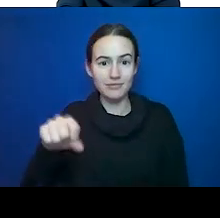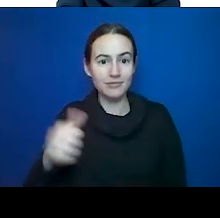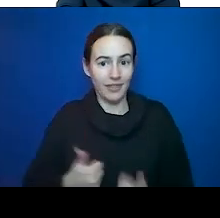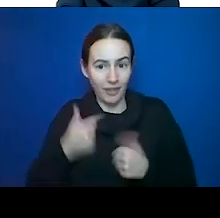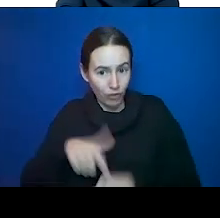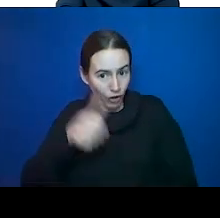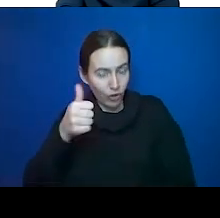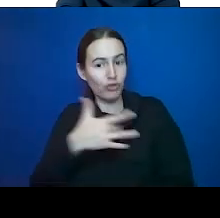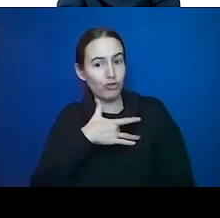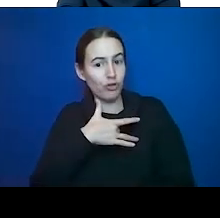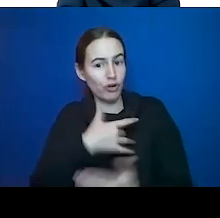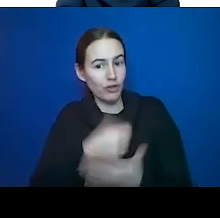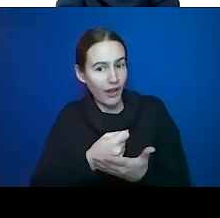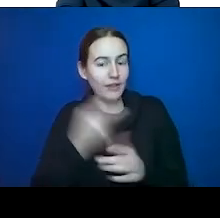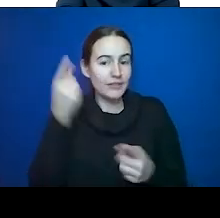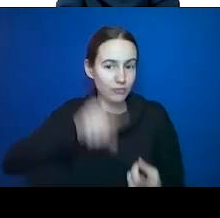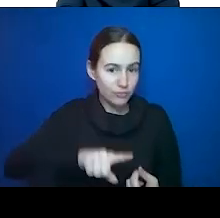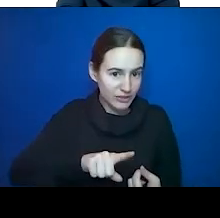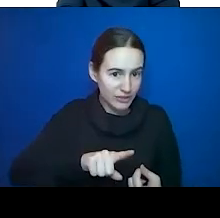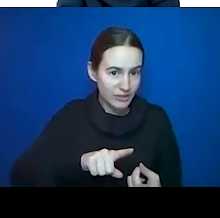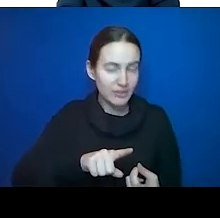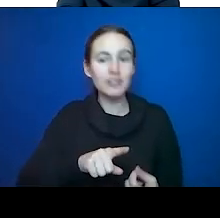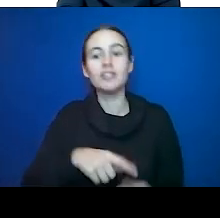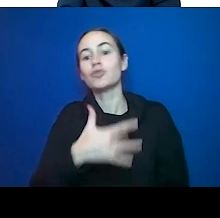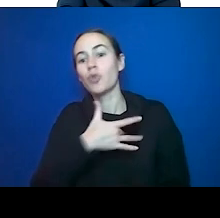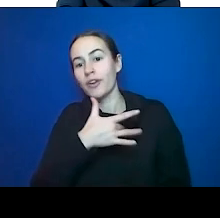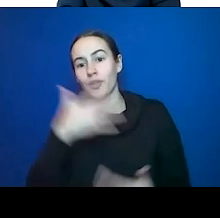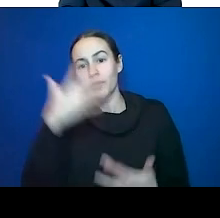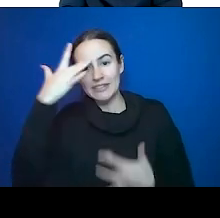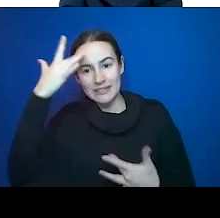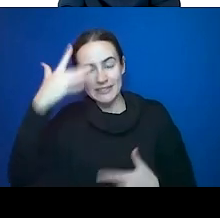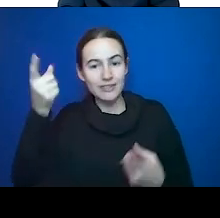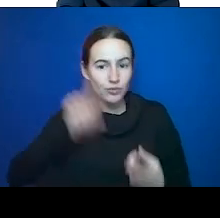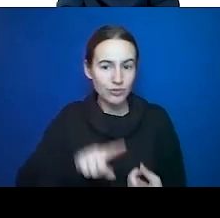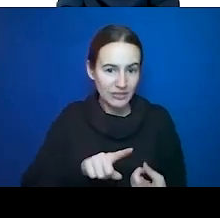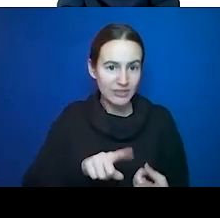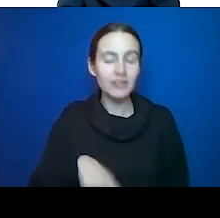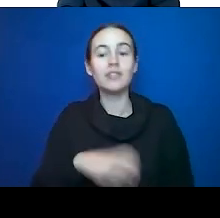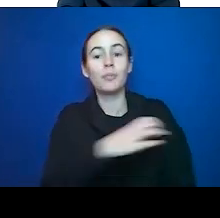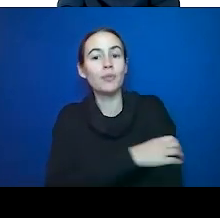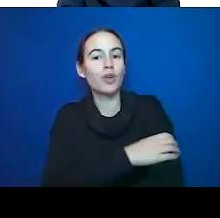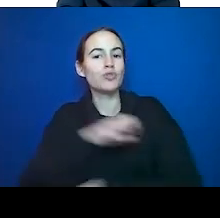artery disease is decreasing, blood pressure problems are increasing but in our clinic we